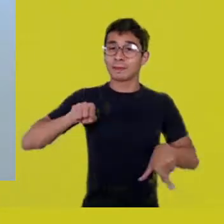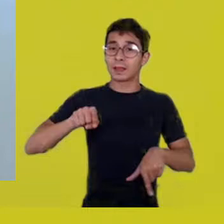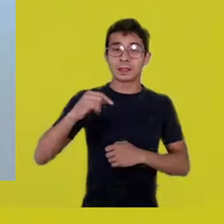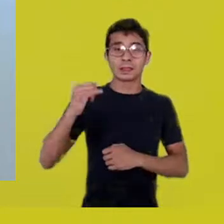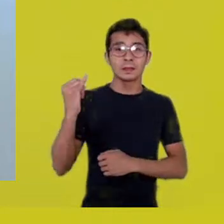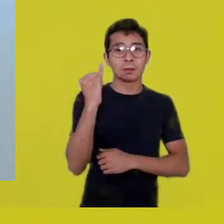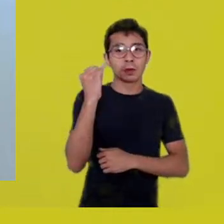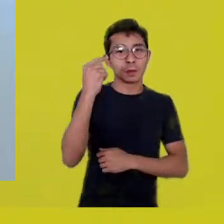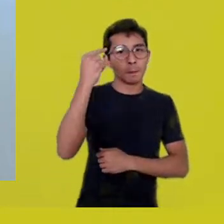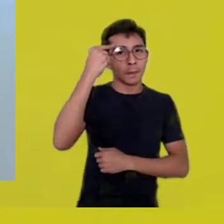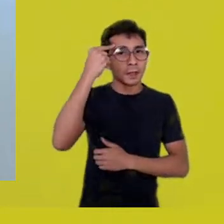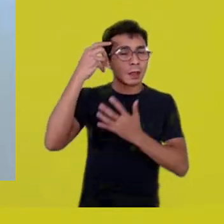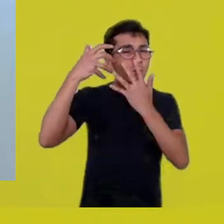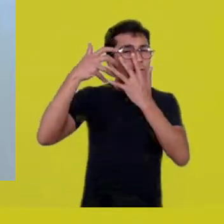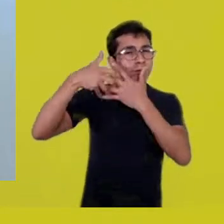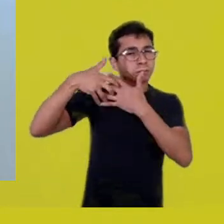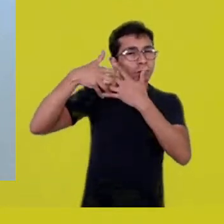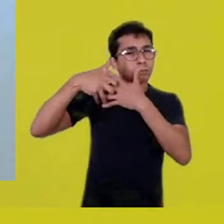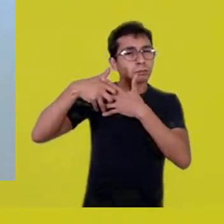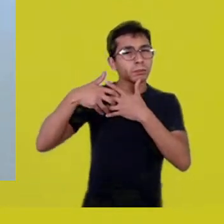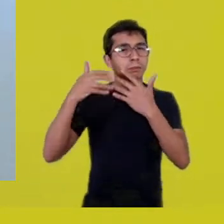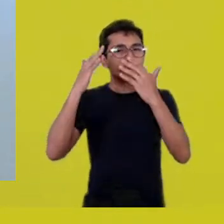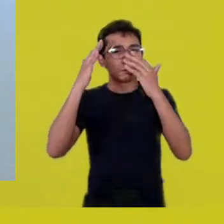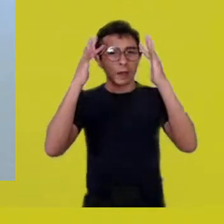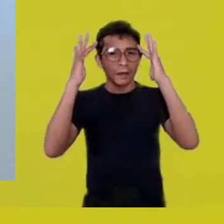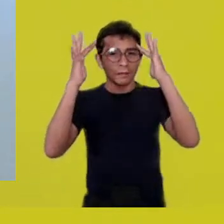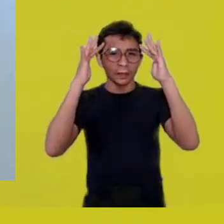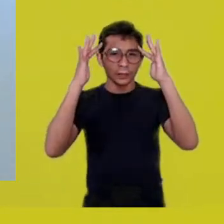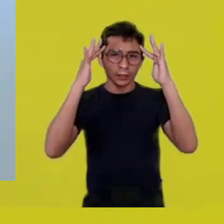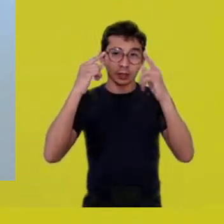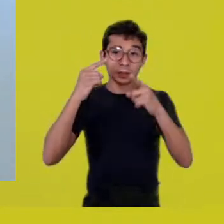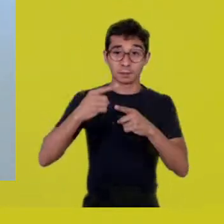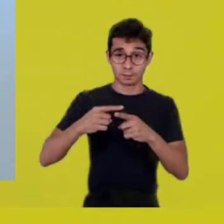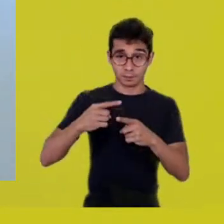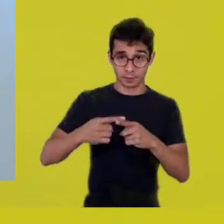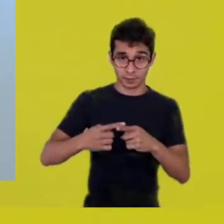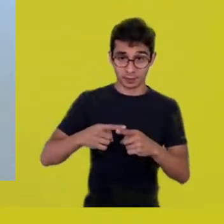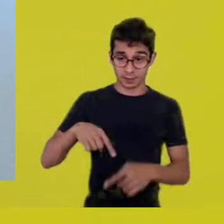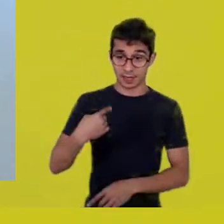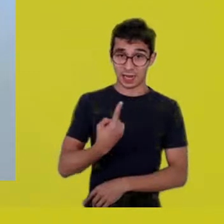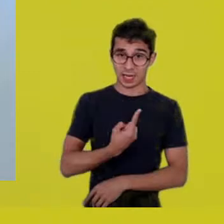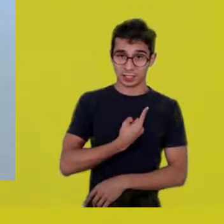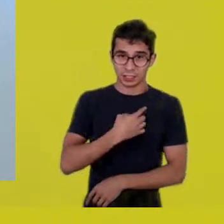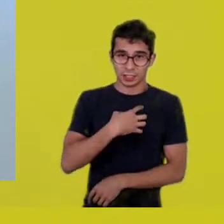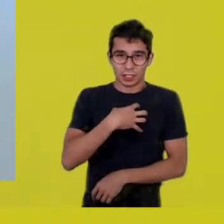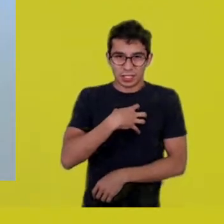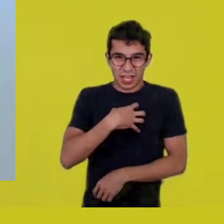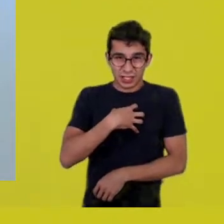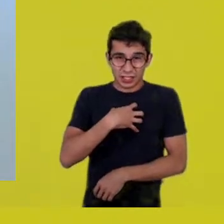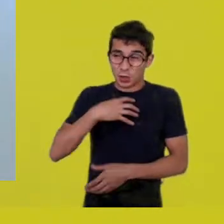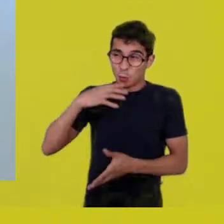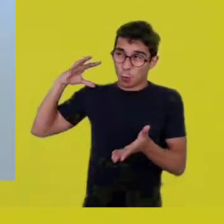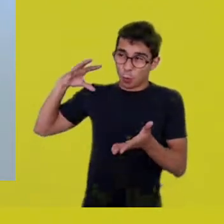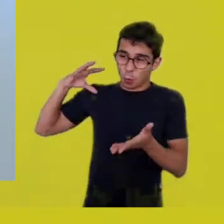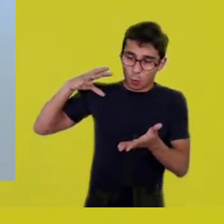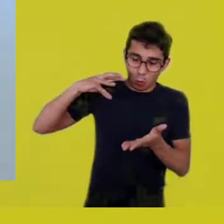because this colonial setting reduces all of us